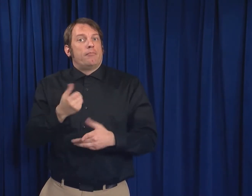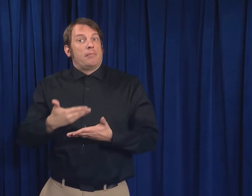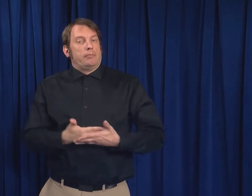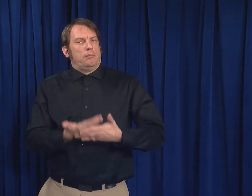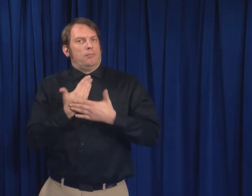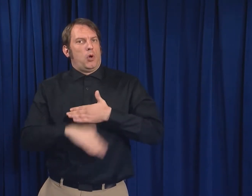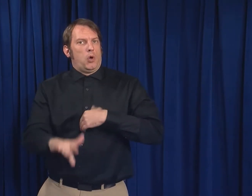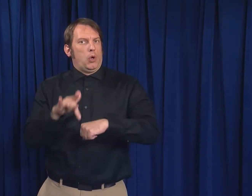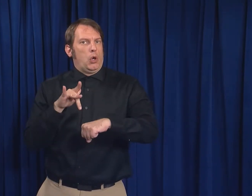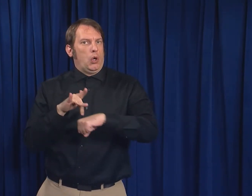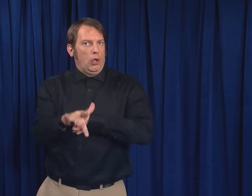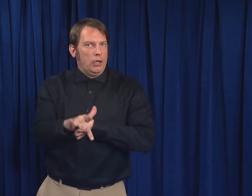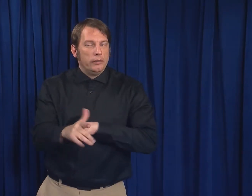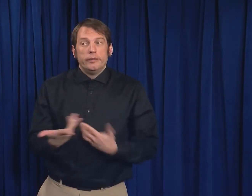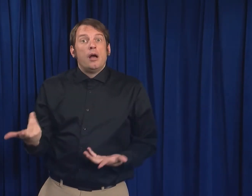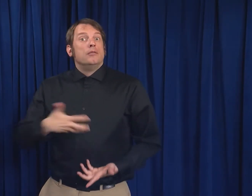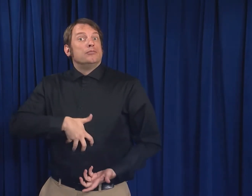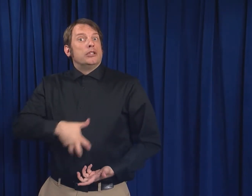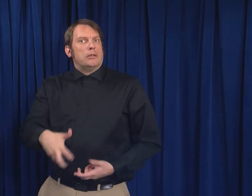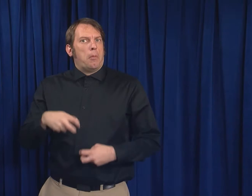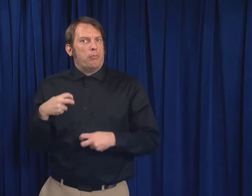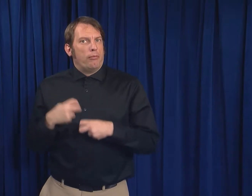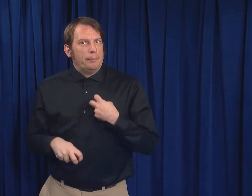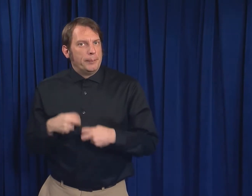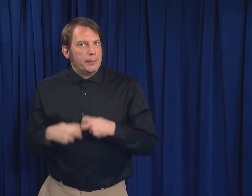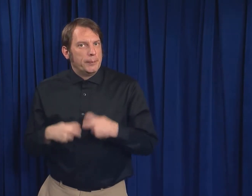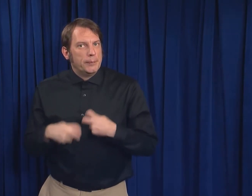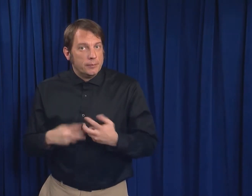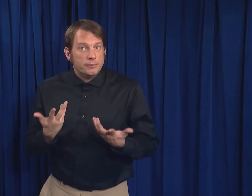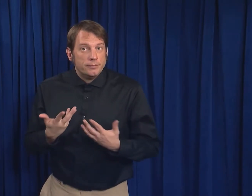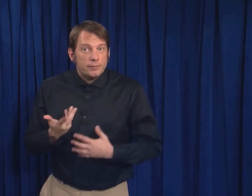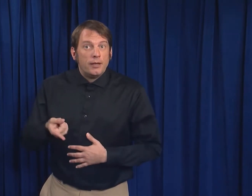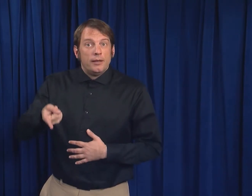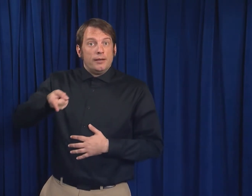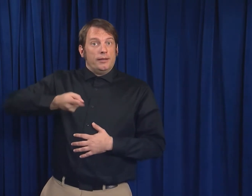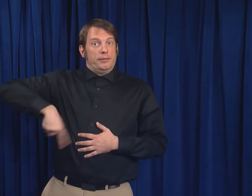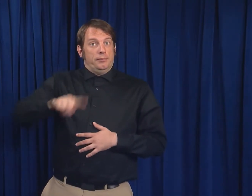as well as other problems with pregnancy, and birth from people who tested positive